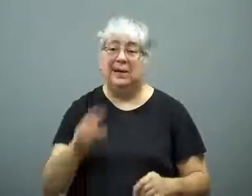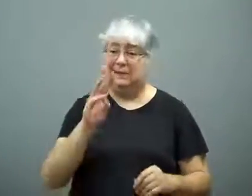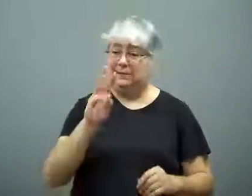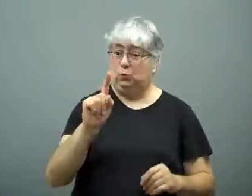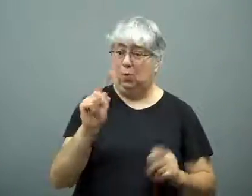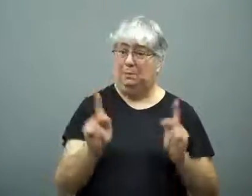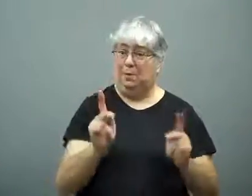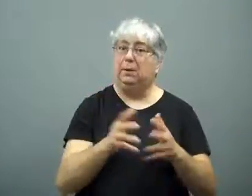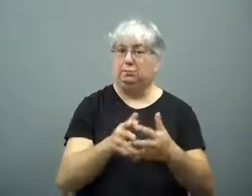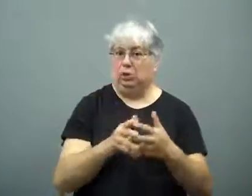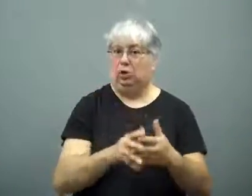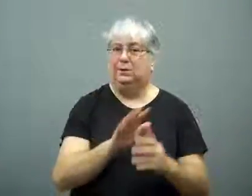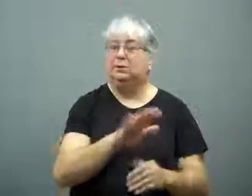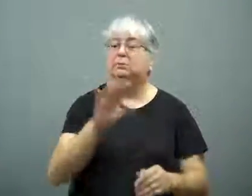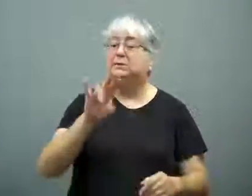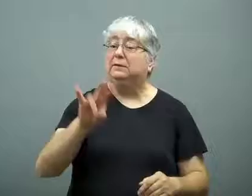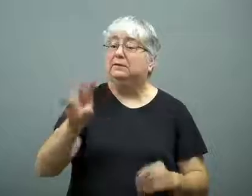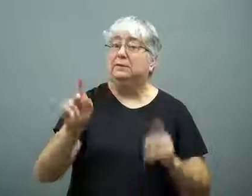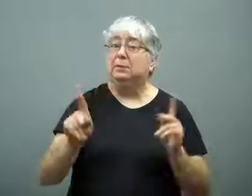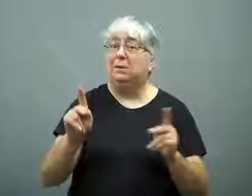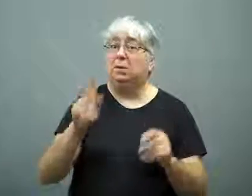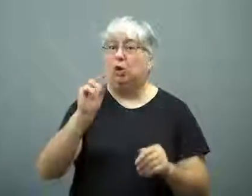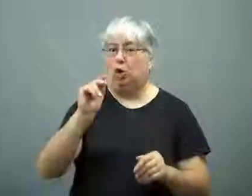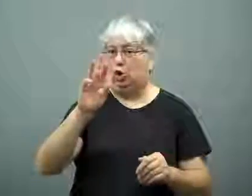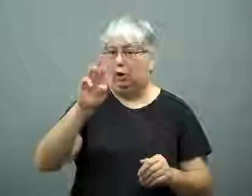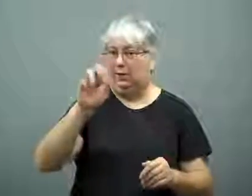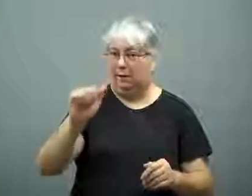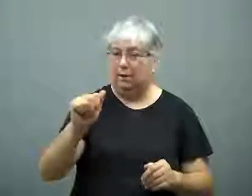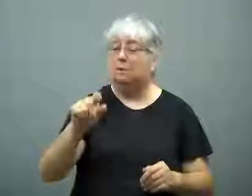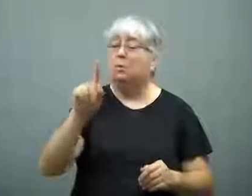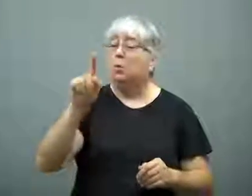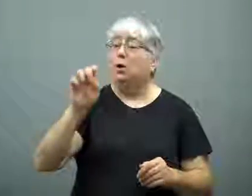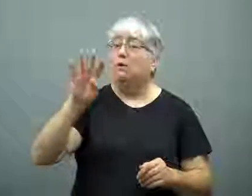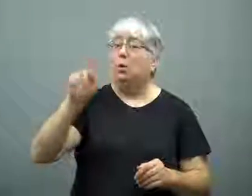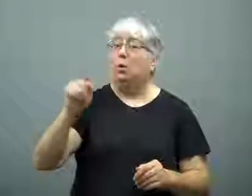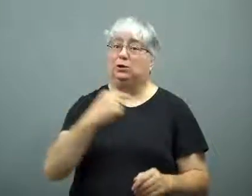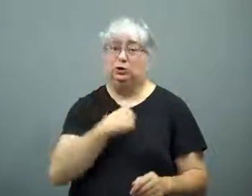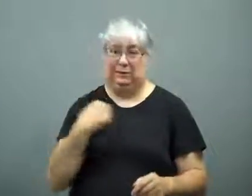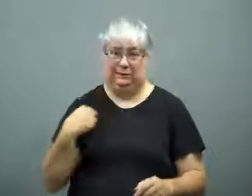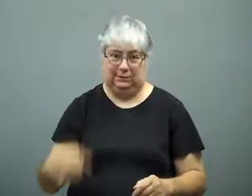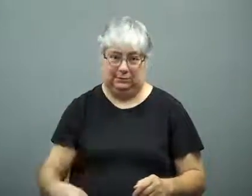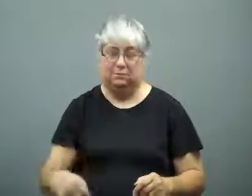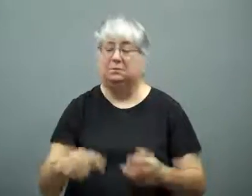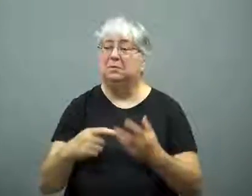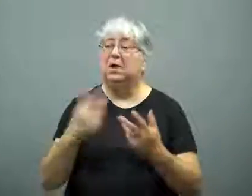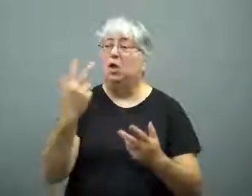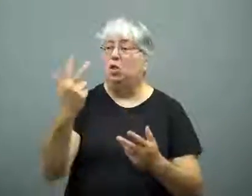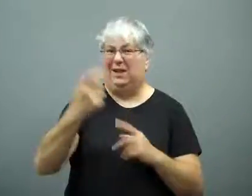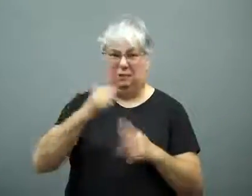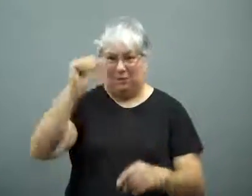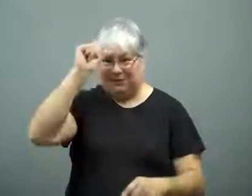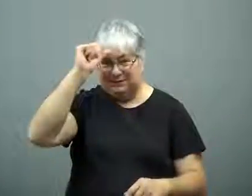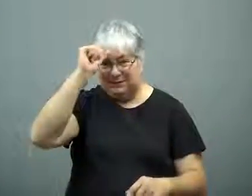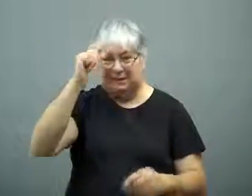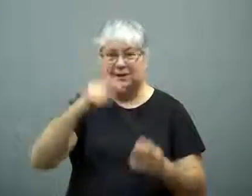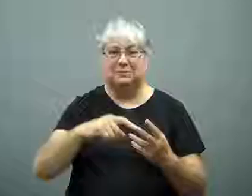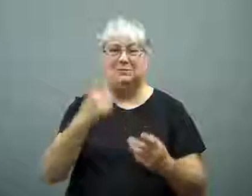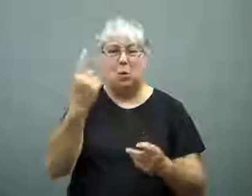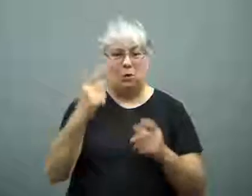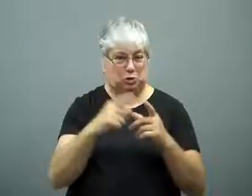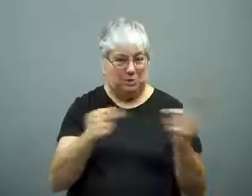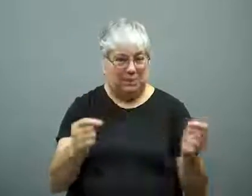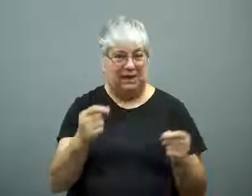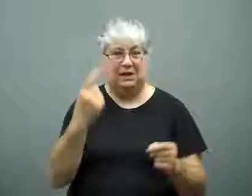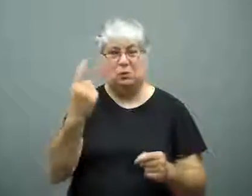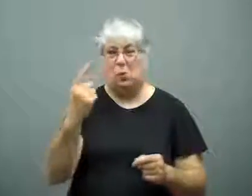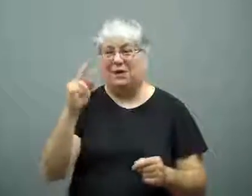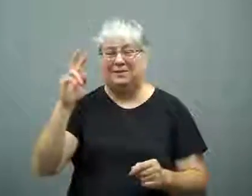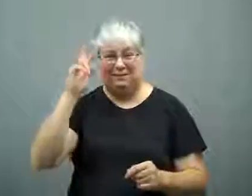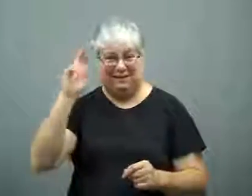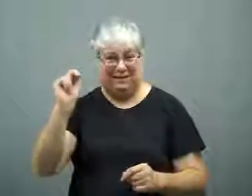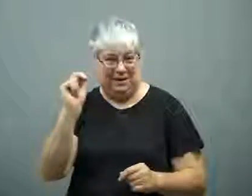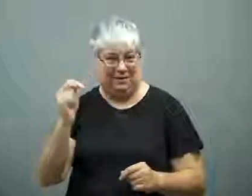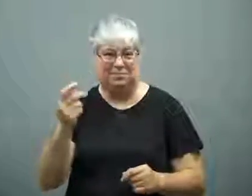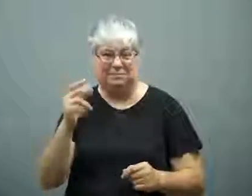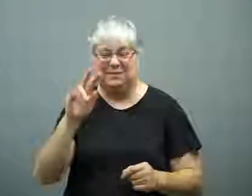61 were Americans, 77 were Korean, 141 were Chinese,